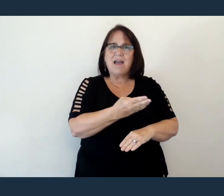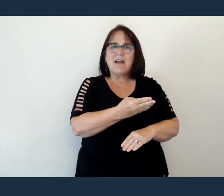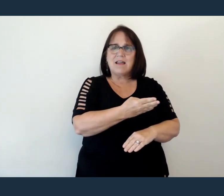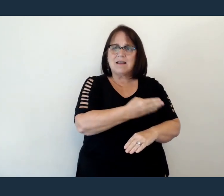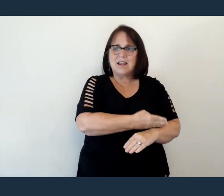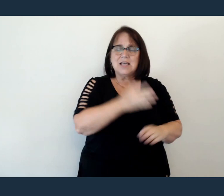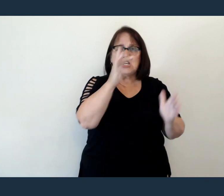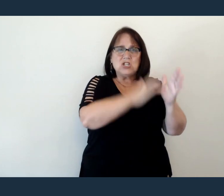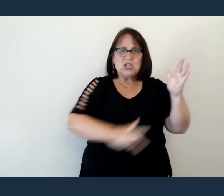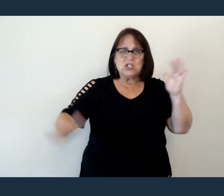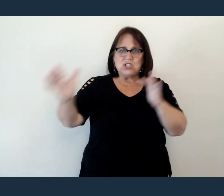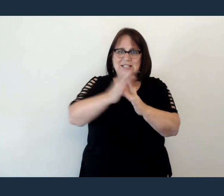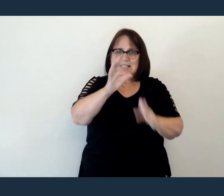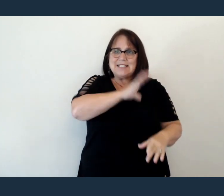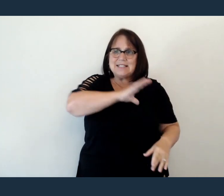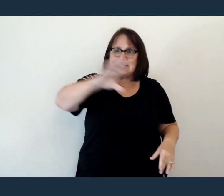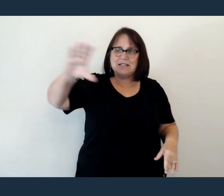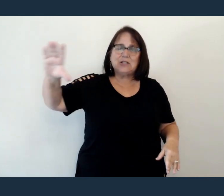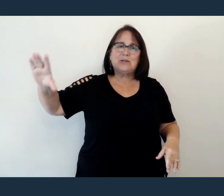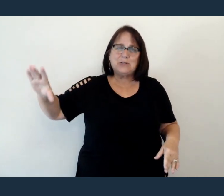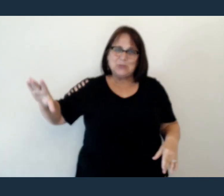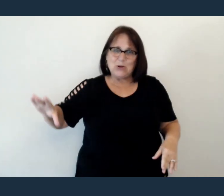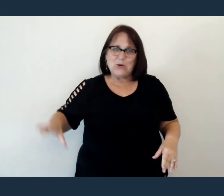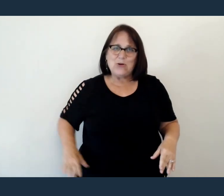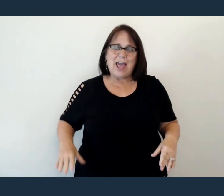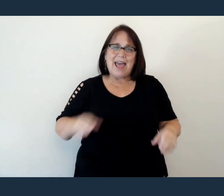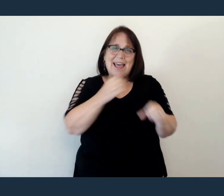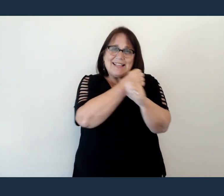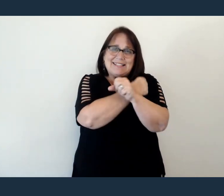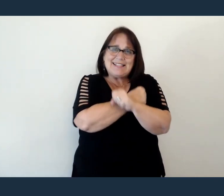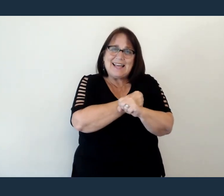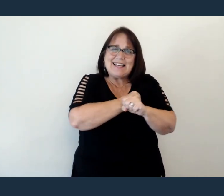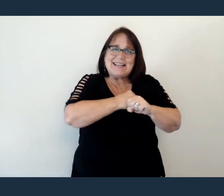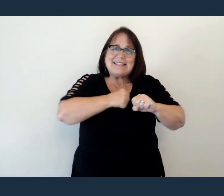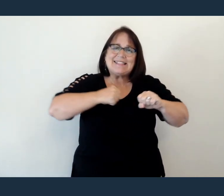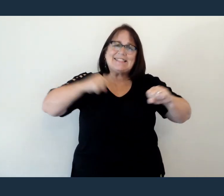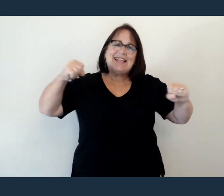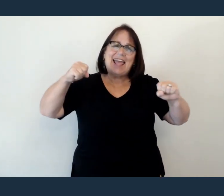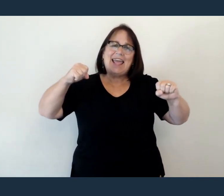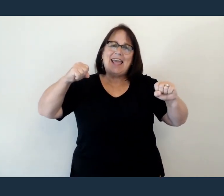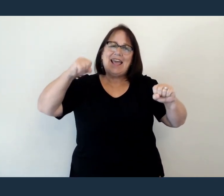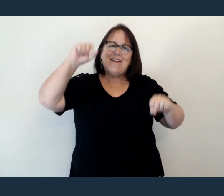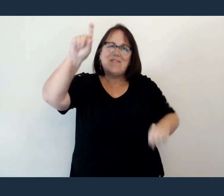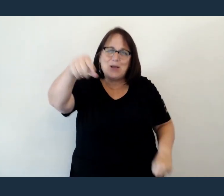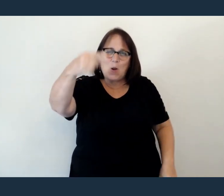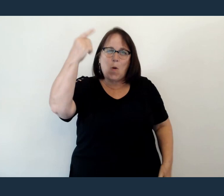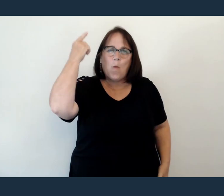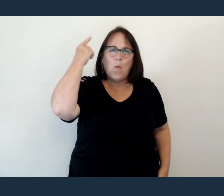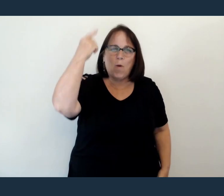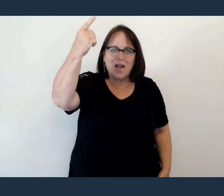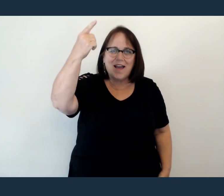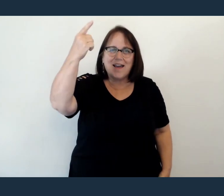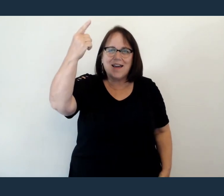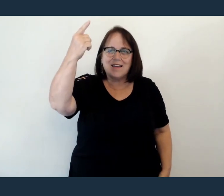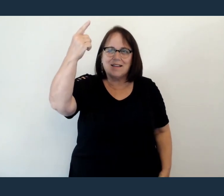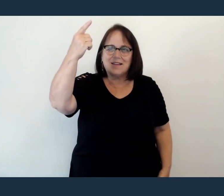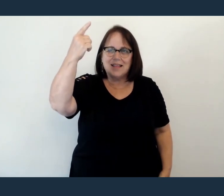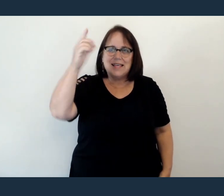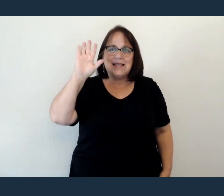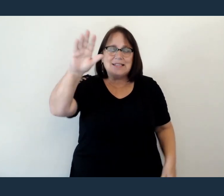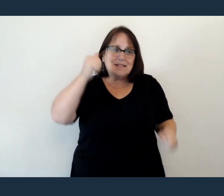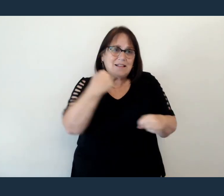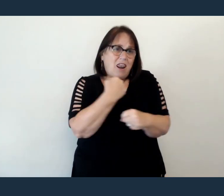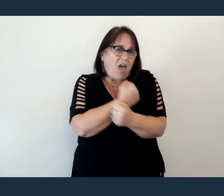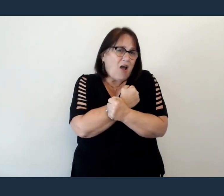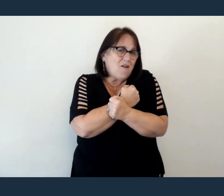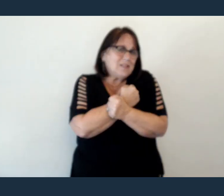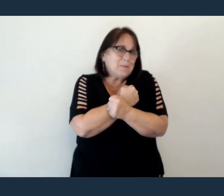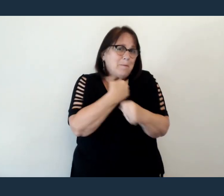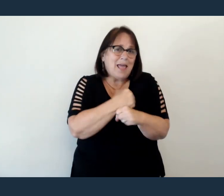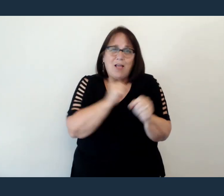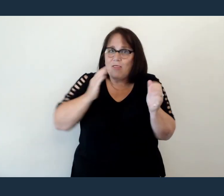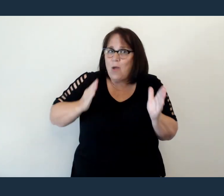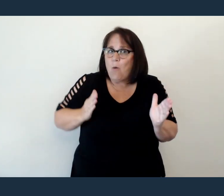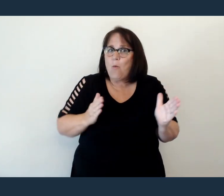Jesus is the Christ, the saving One His love has made a way